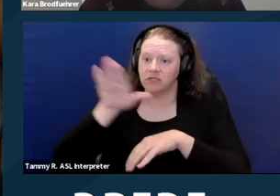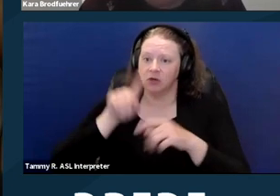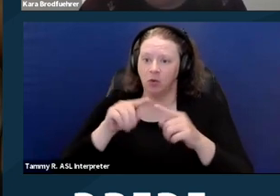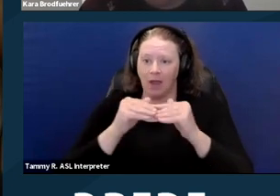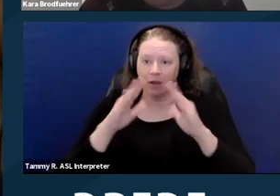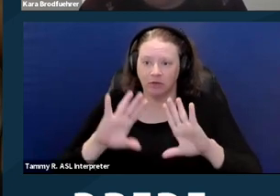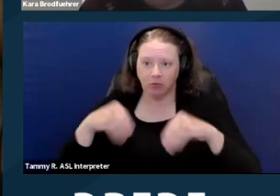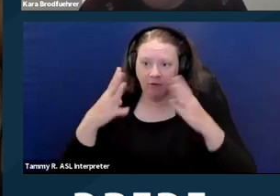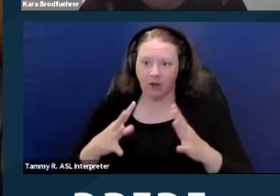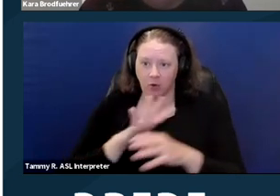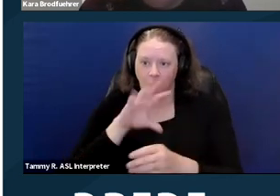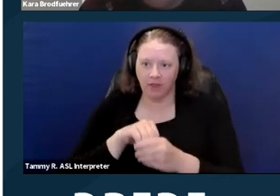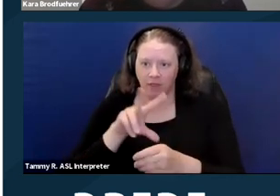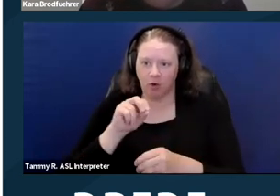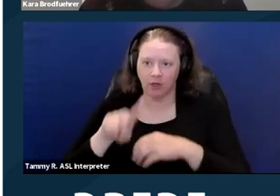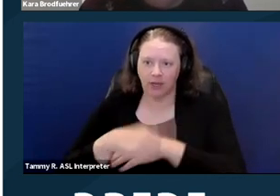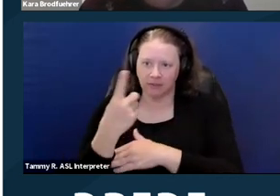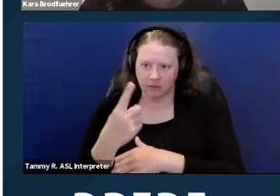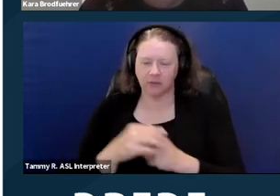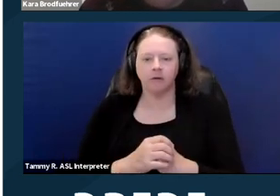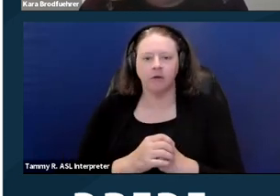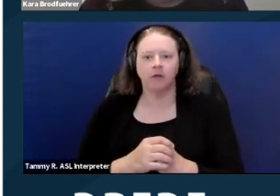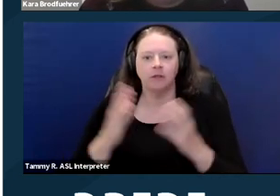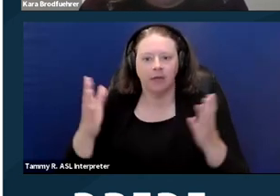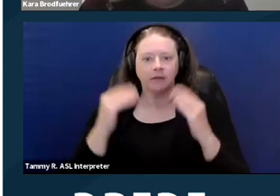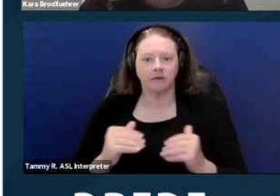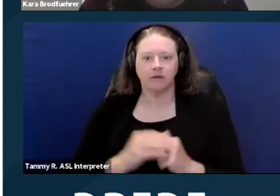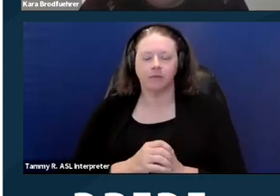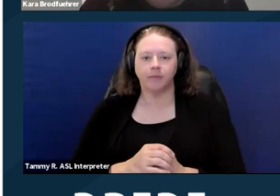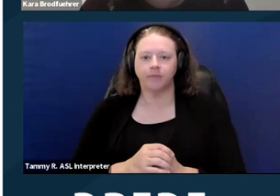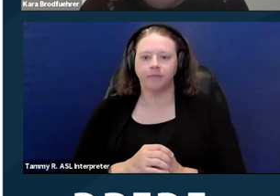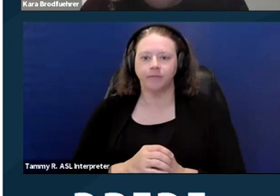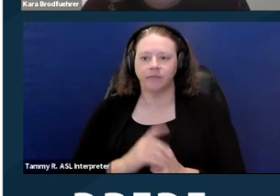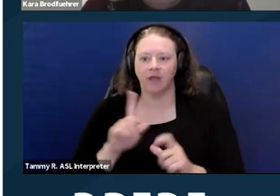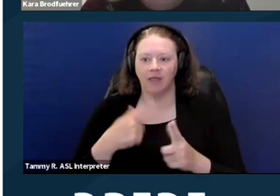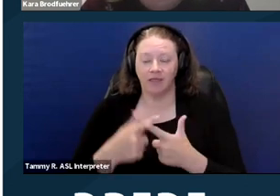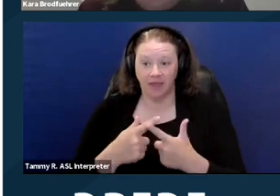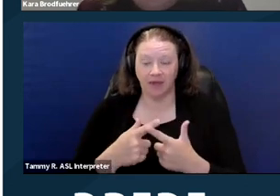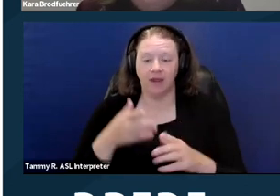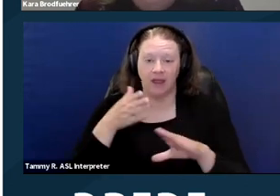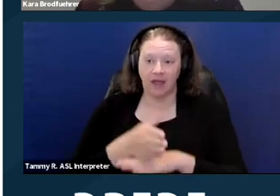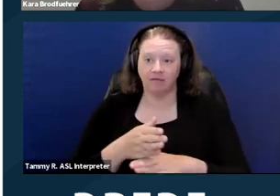Next slide. So then, after the complaint has been filed